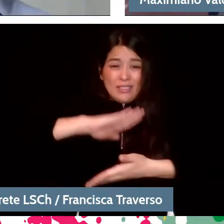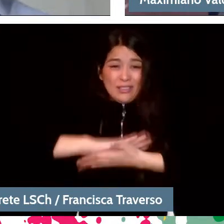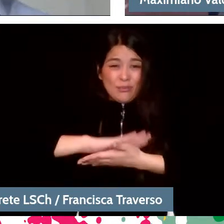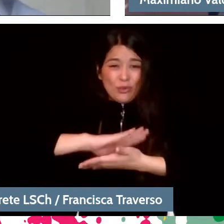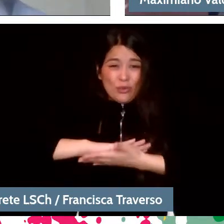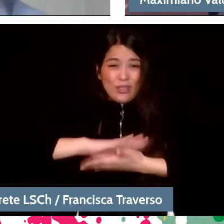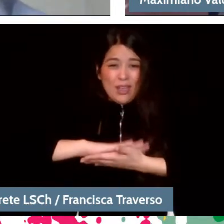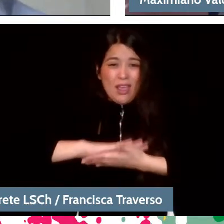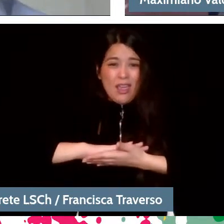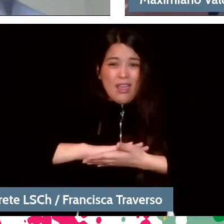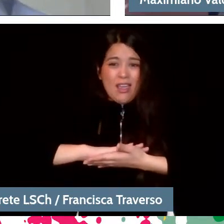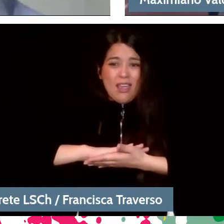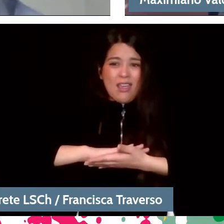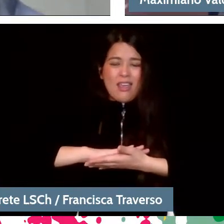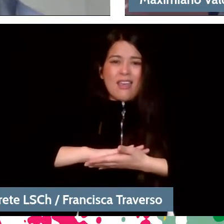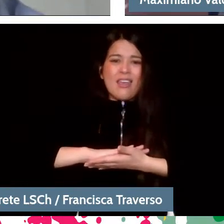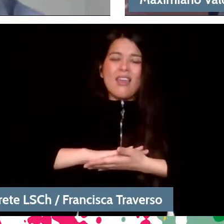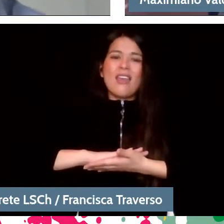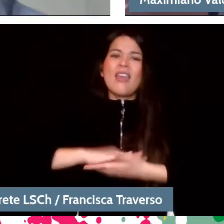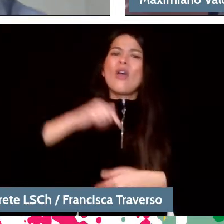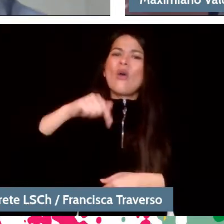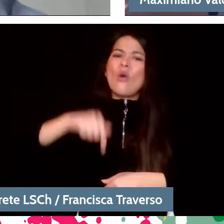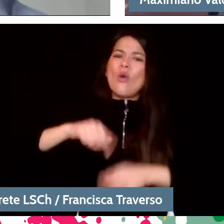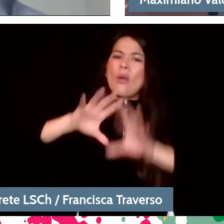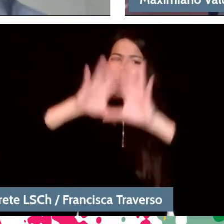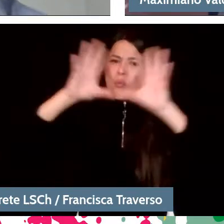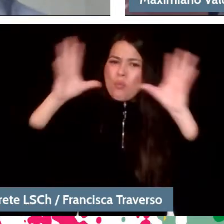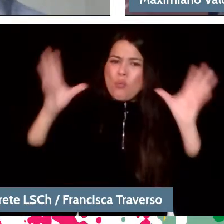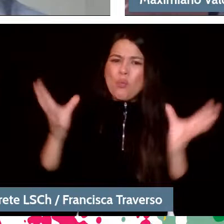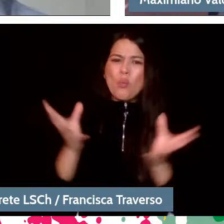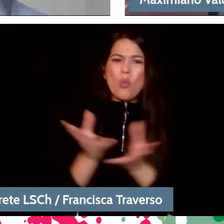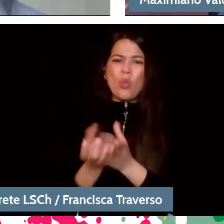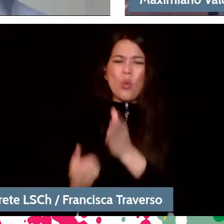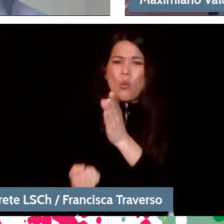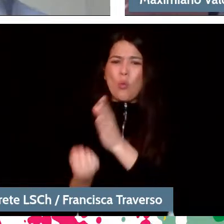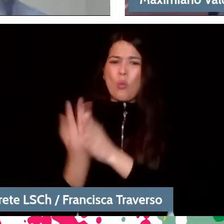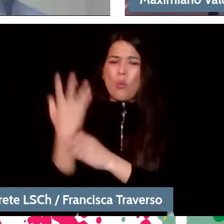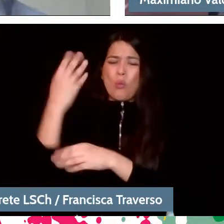I feel, today, in the contemporary world we have very little of this feeling of disconnecting